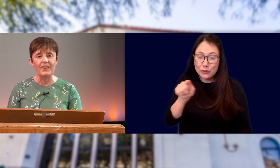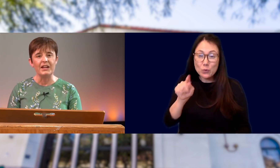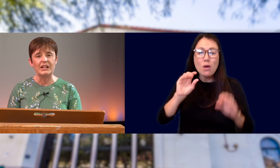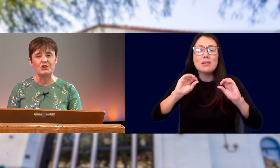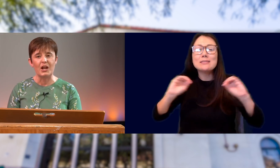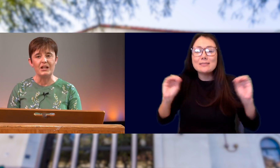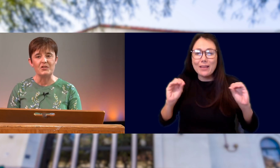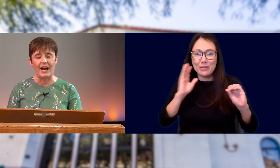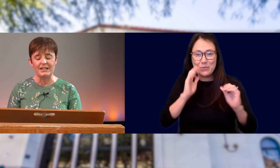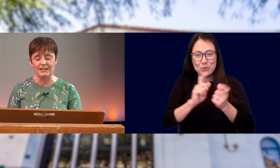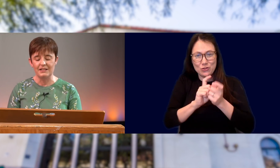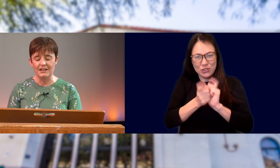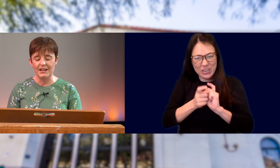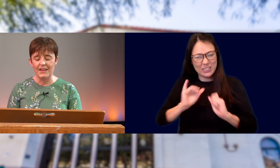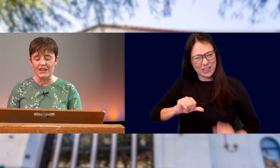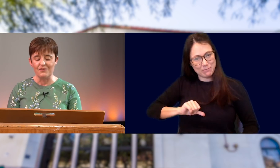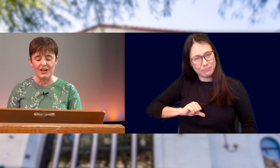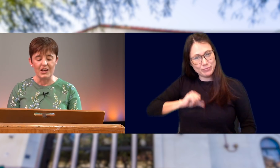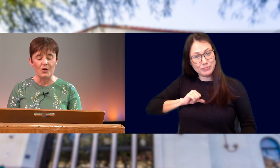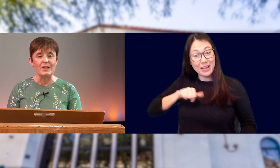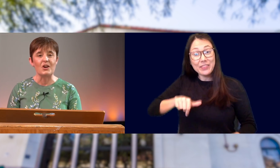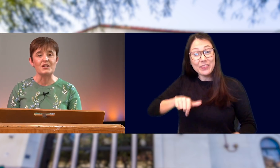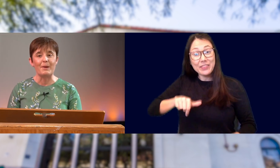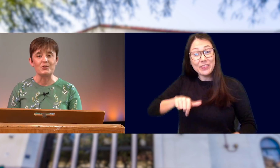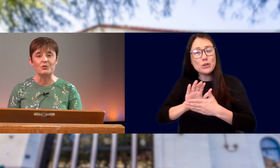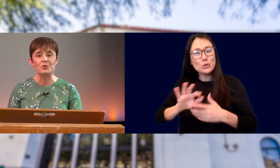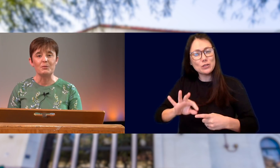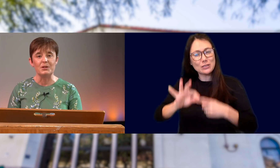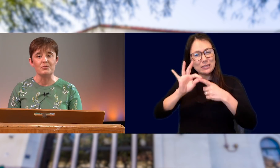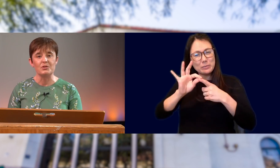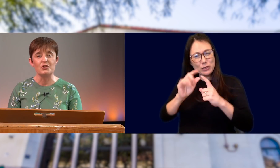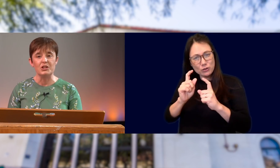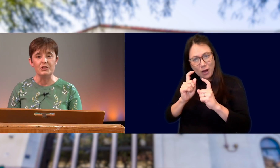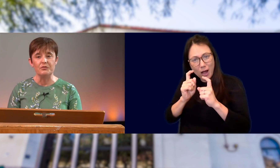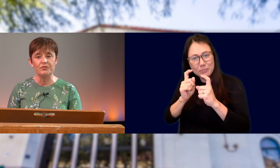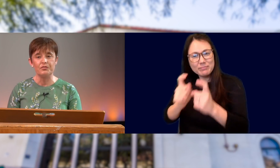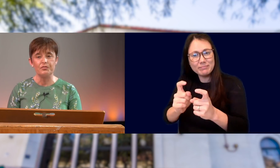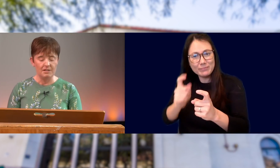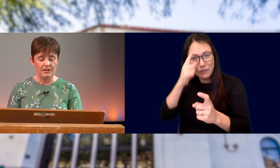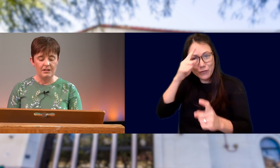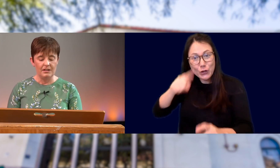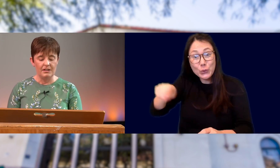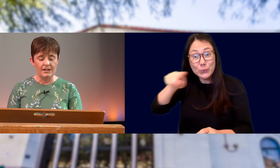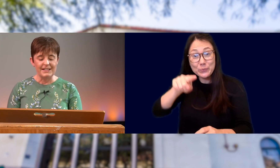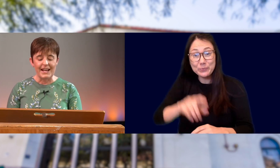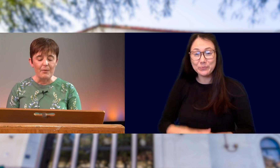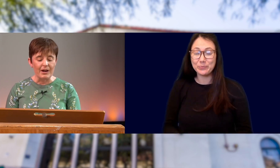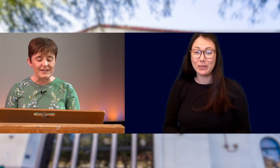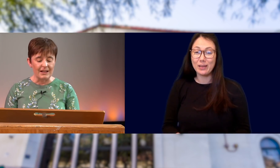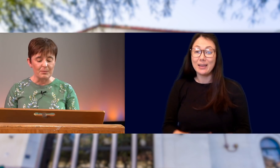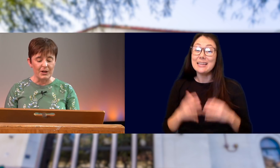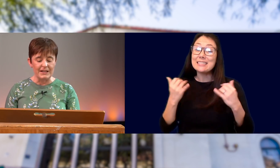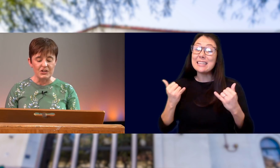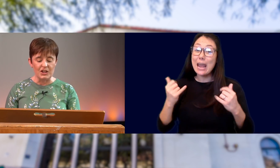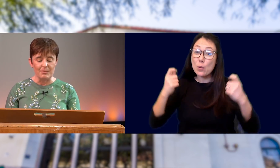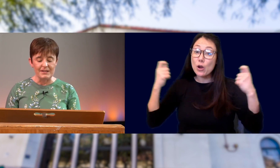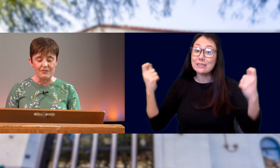NOTHING CAN CHANGE THAT. THIS VIDEO IS OUR SPECIAL TRIBUTE TO YOU. TODAY WE ARE CELEBRATING THE ACHIEVEMENTS